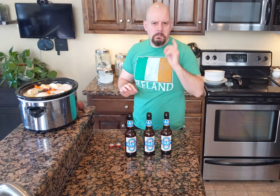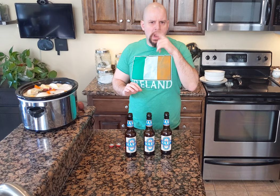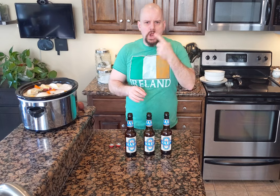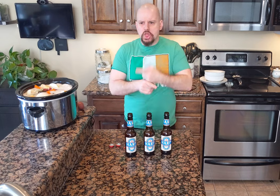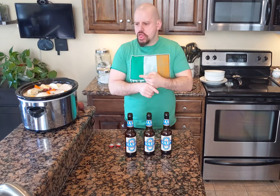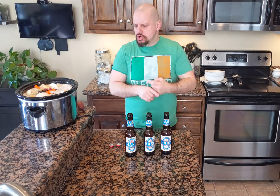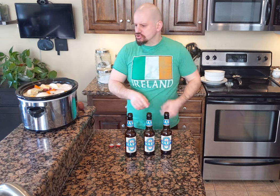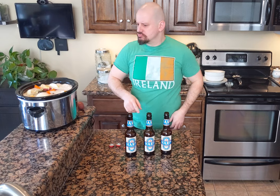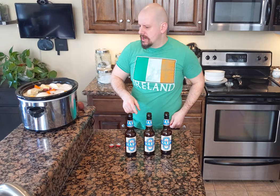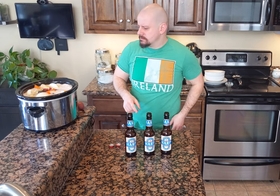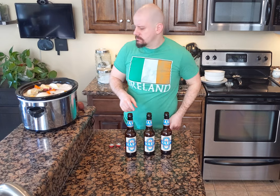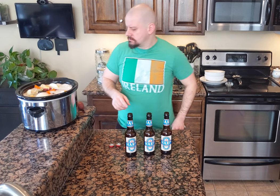It looks right...